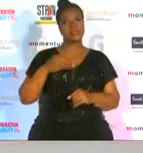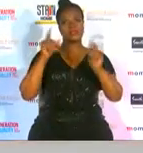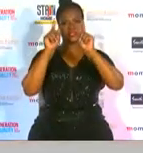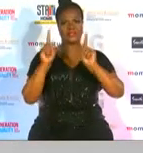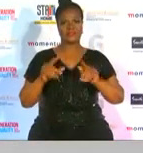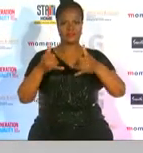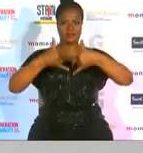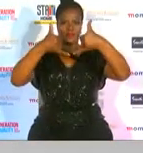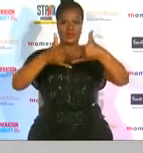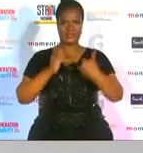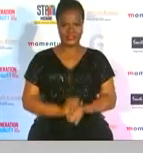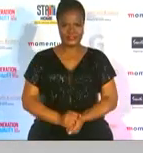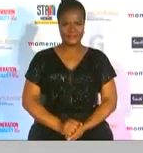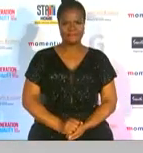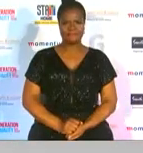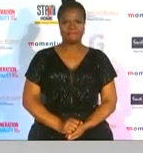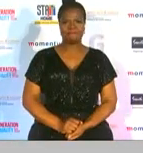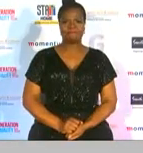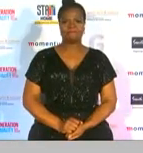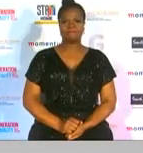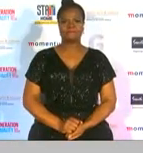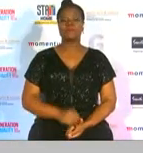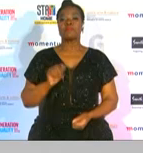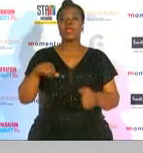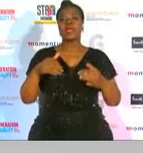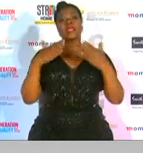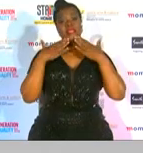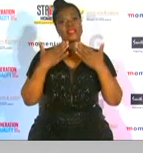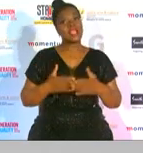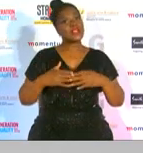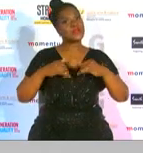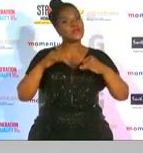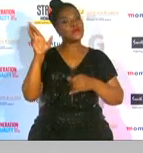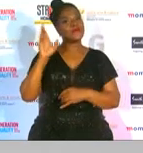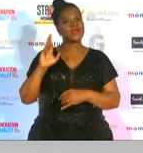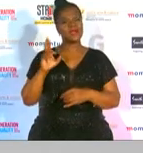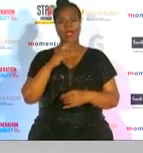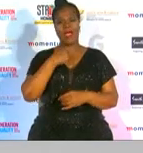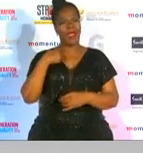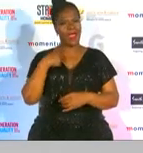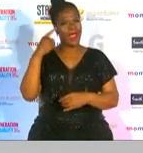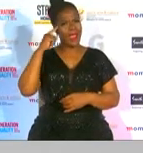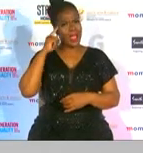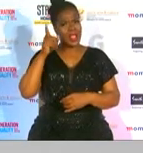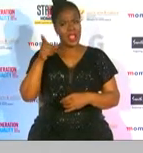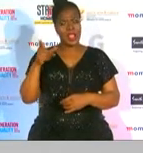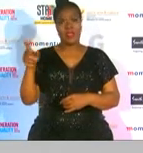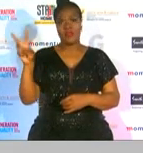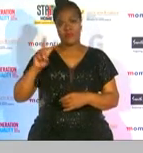definitely without a doubt thank you so much rachel and i think virginia is quite a great example of how you cannot let